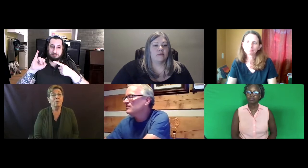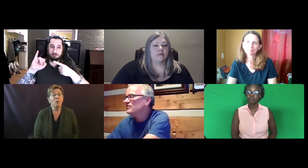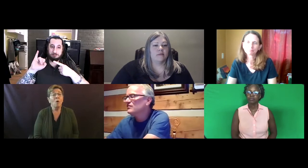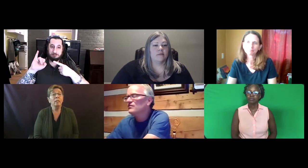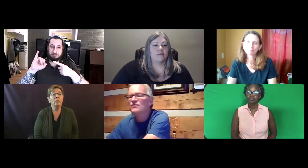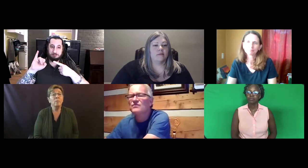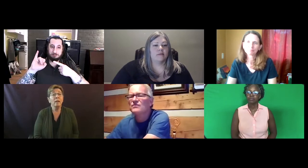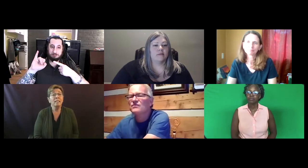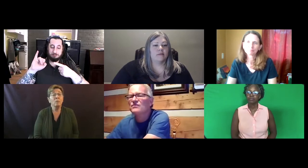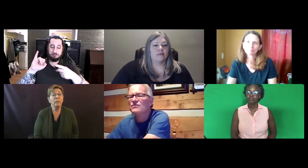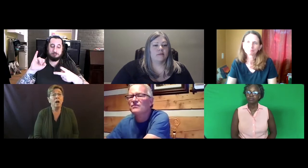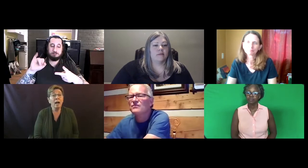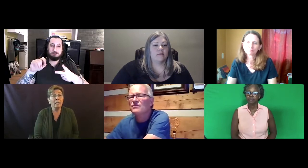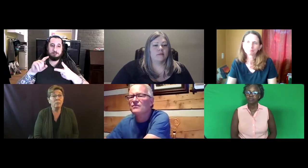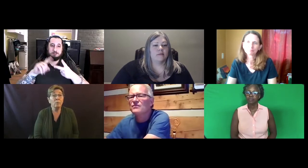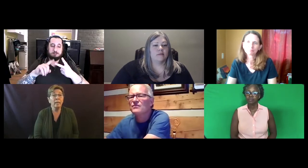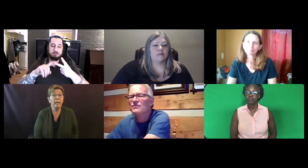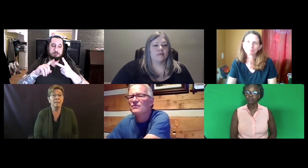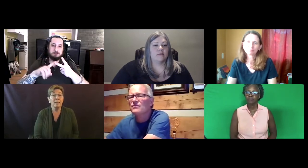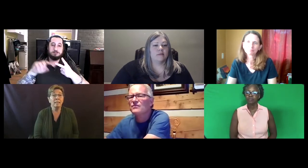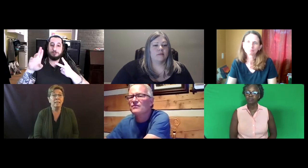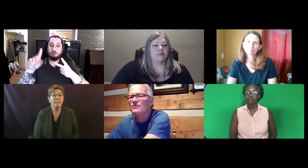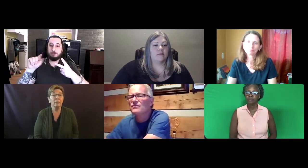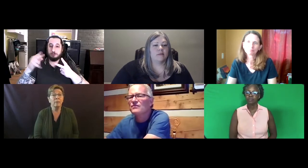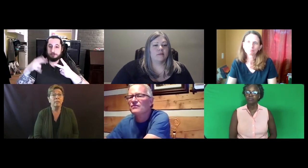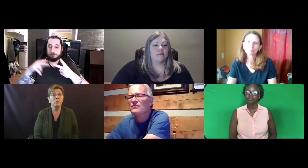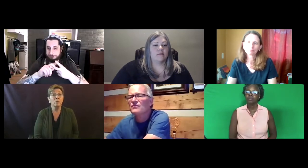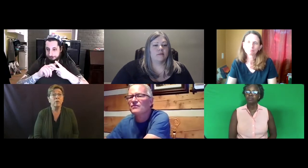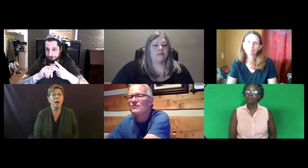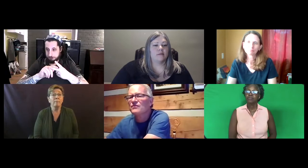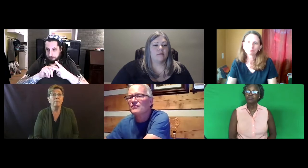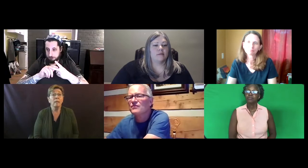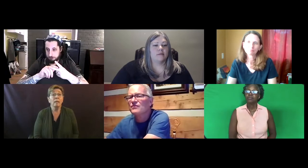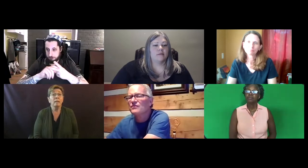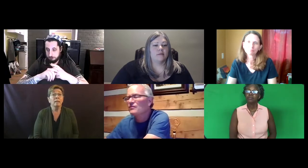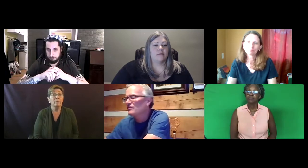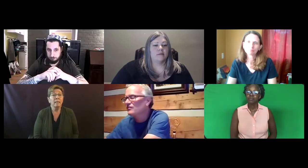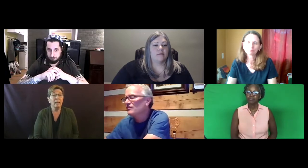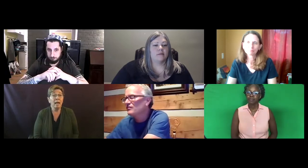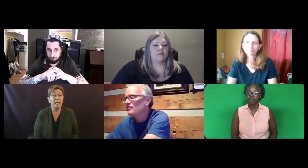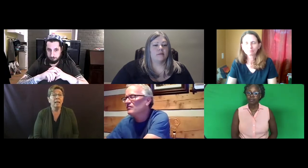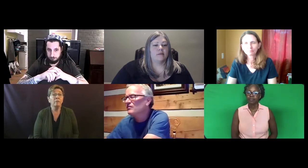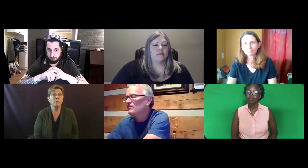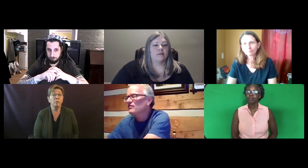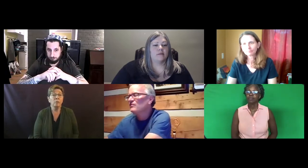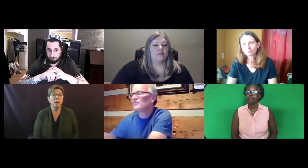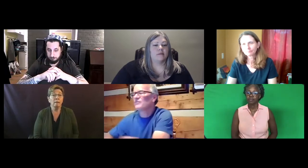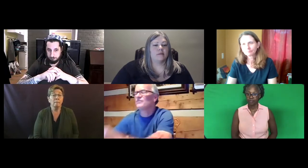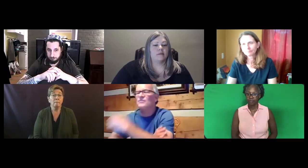The only response that we got when we assess these different companies was from the BEI and from Utah.